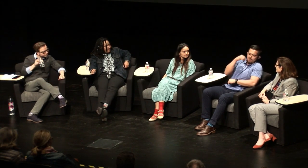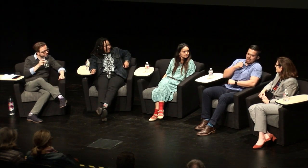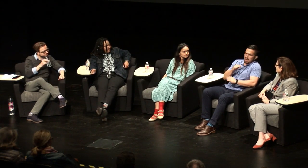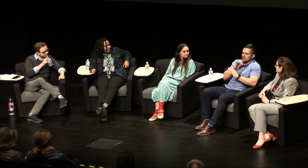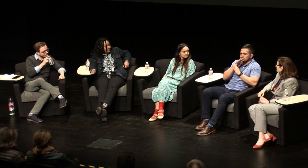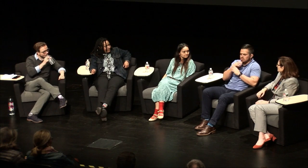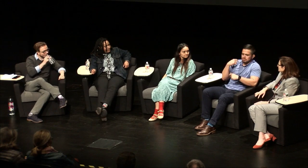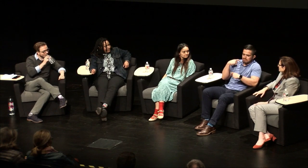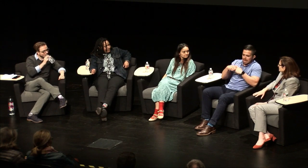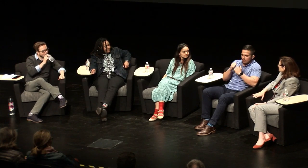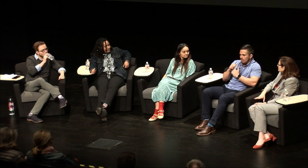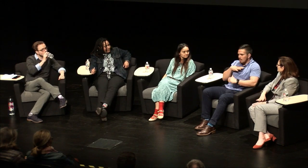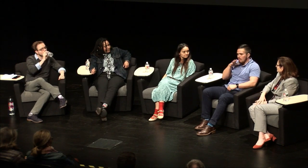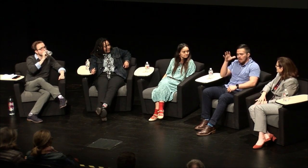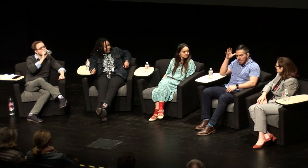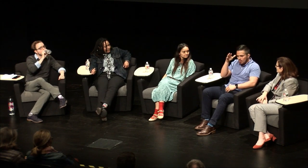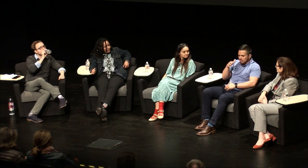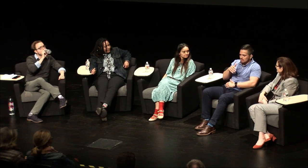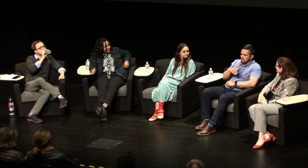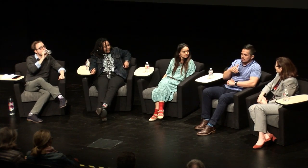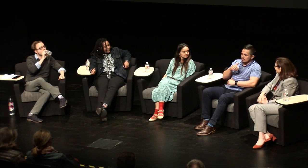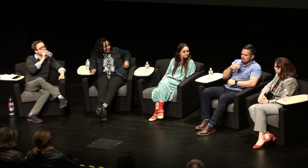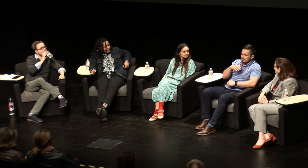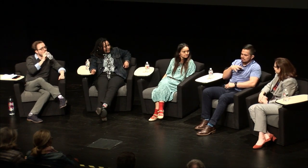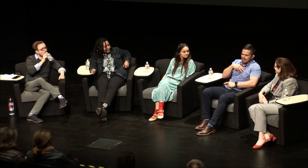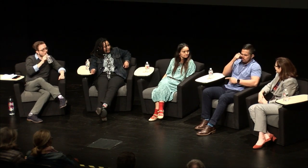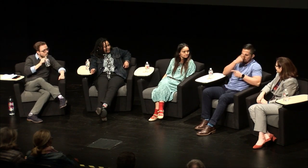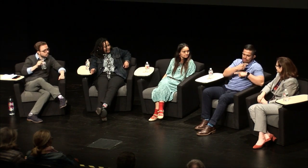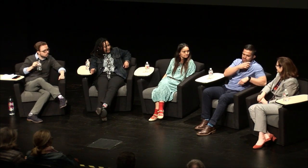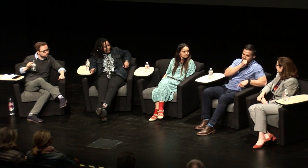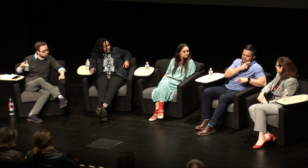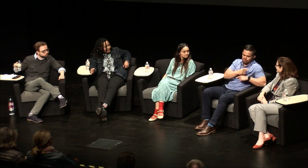you know at home I'm fine, I can speak Spanish pretty well with my parents, you